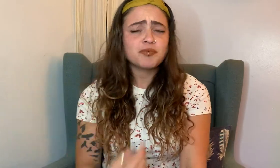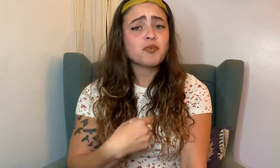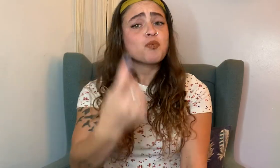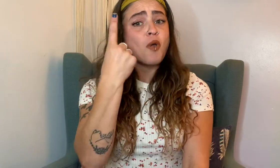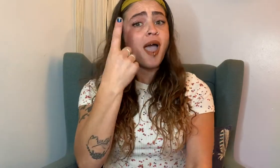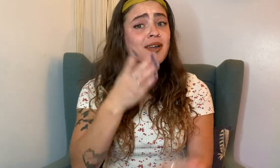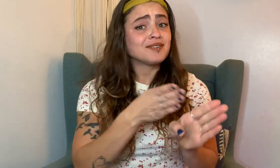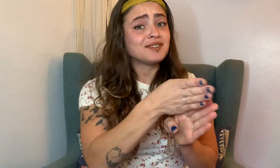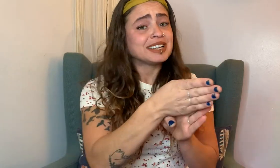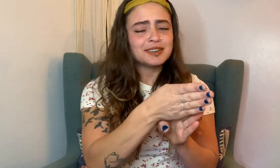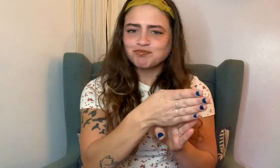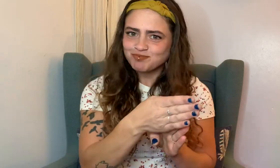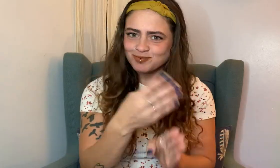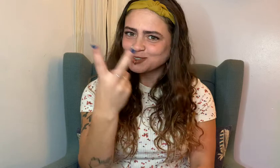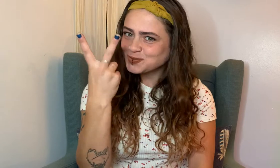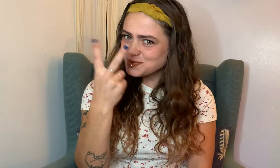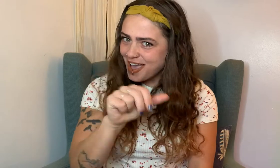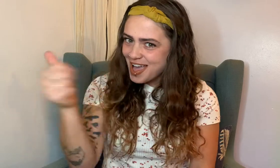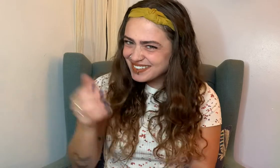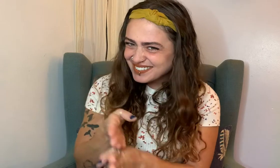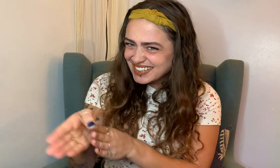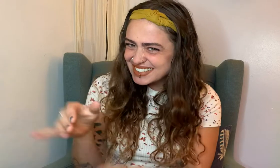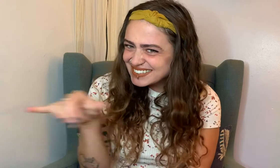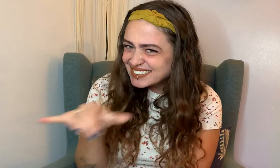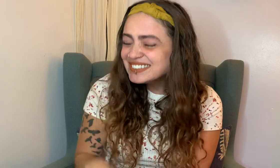However, I also have two other professions;